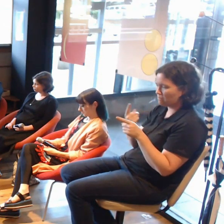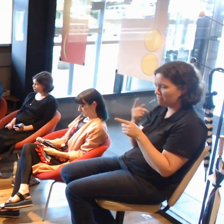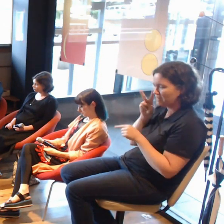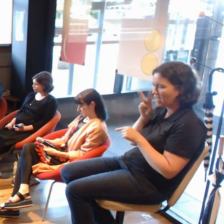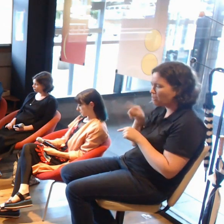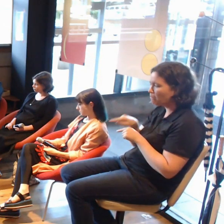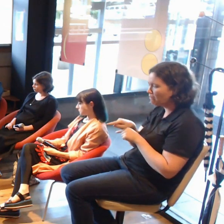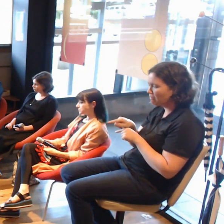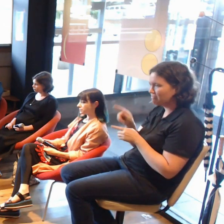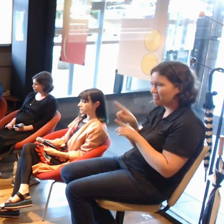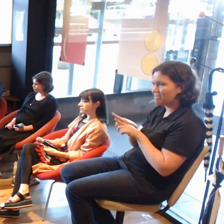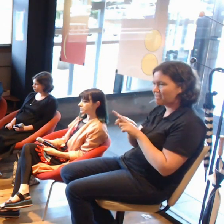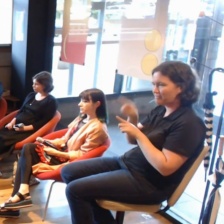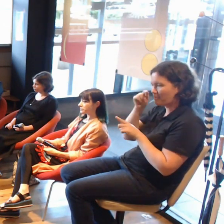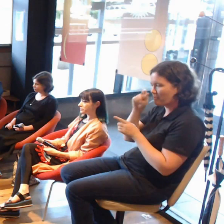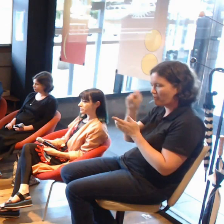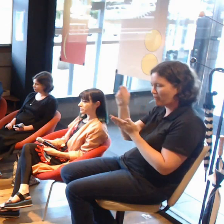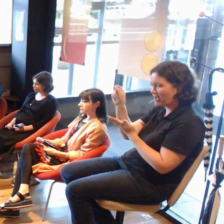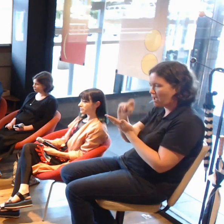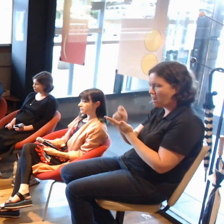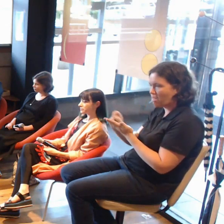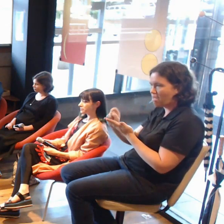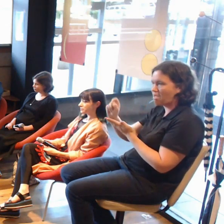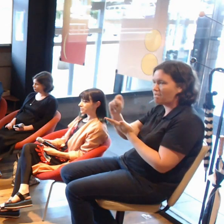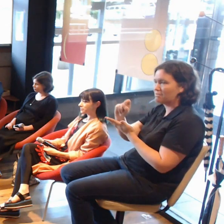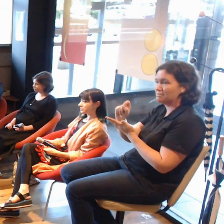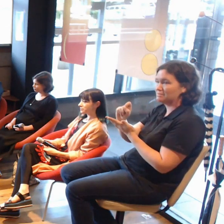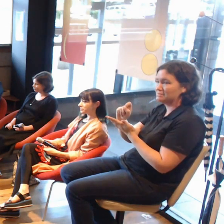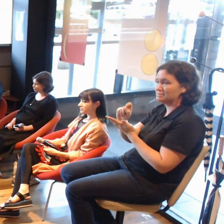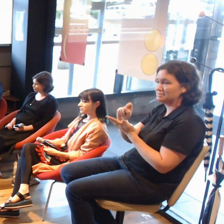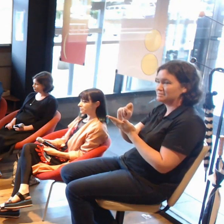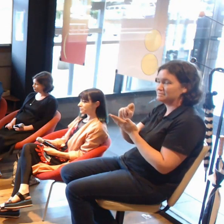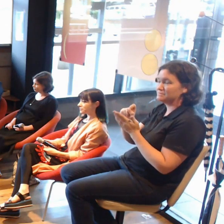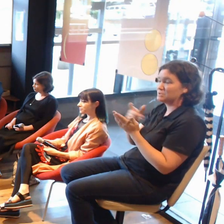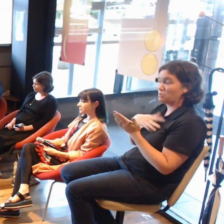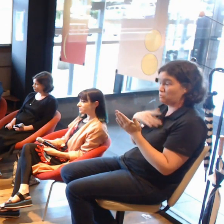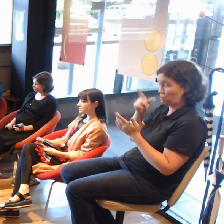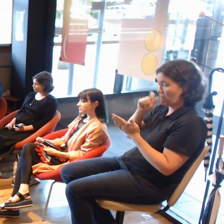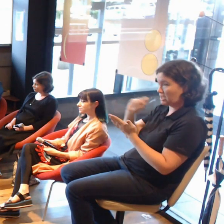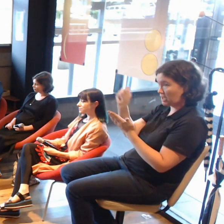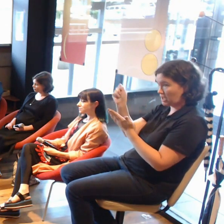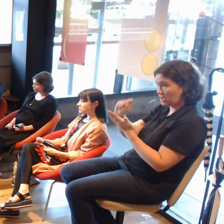If you add some colour to them, and then open it up the app